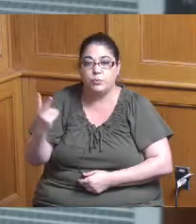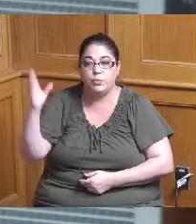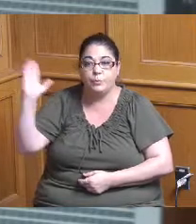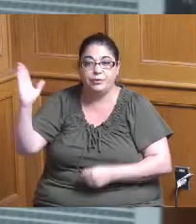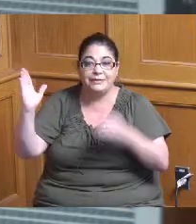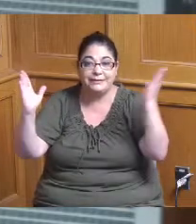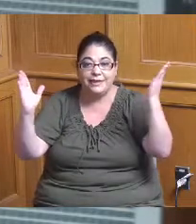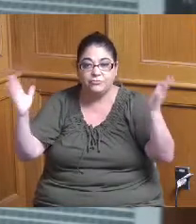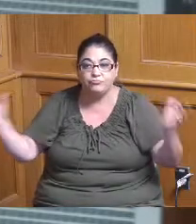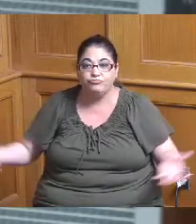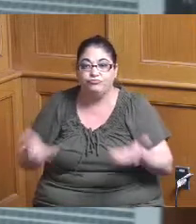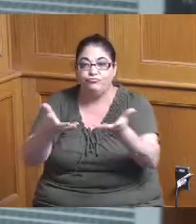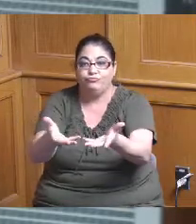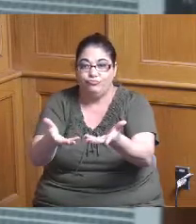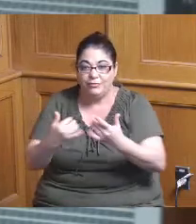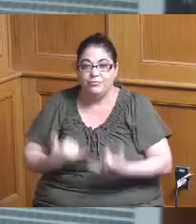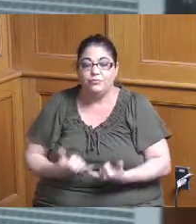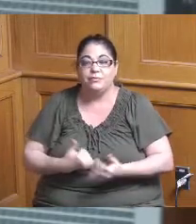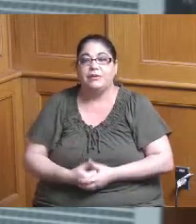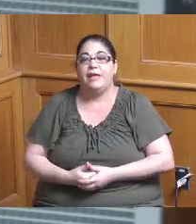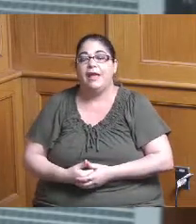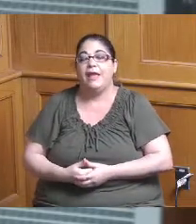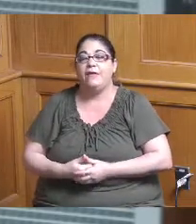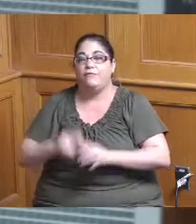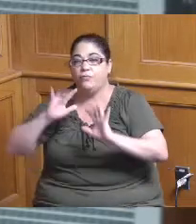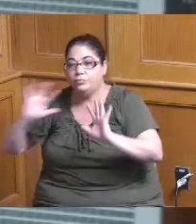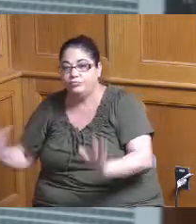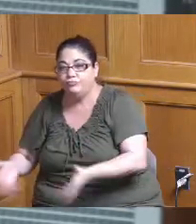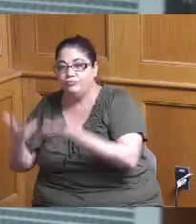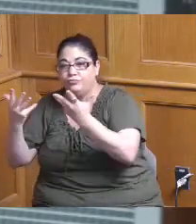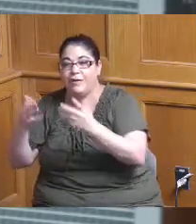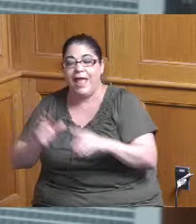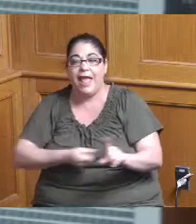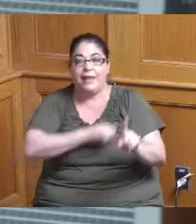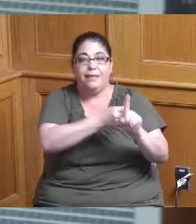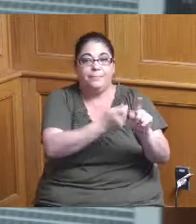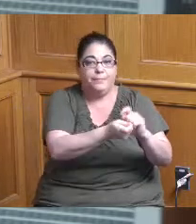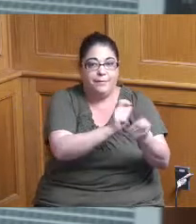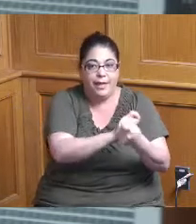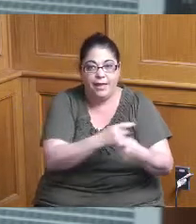recommendations for the revitalization grants and the impact grants it's it's a lot of slides so